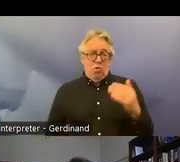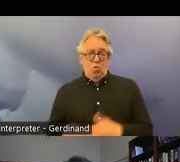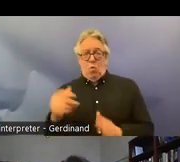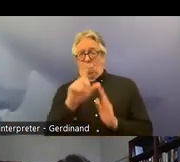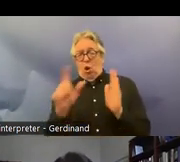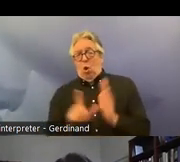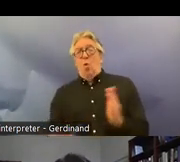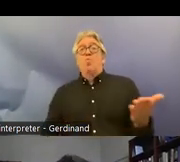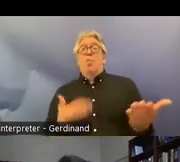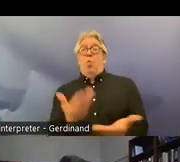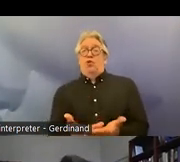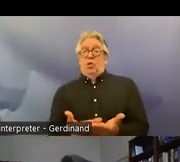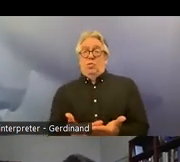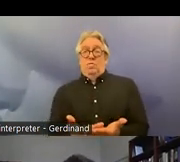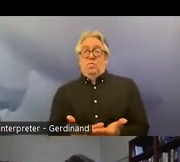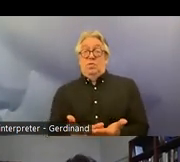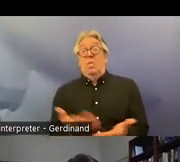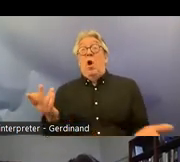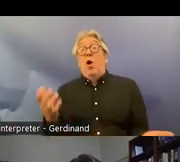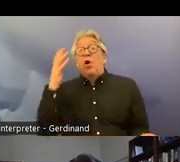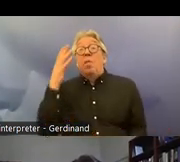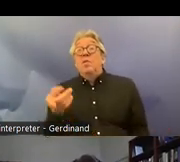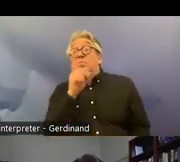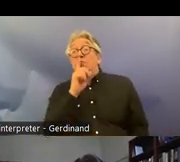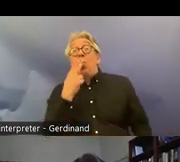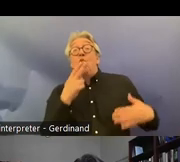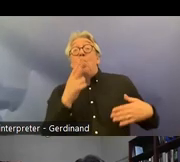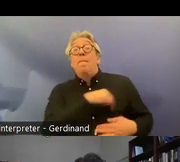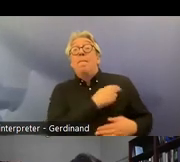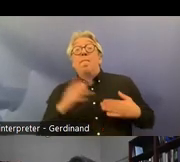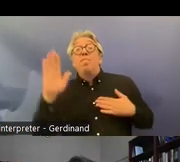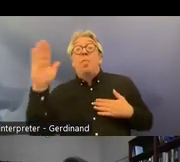from the government and will uh I don't know anything more about that than